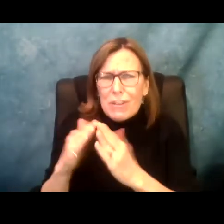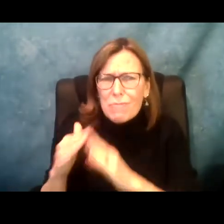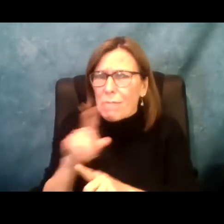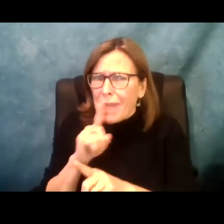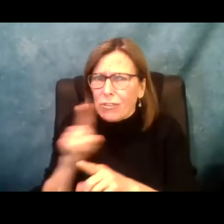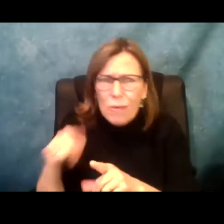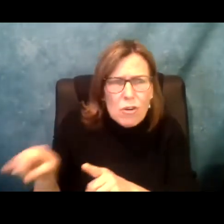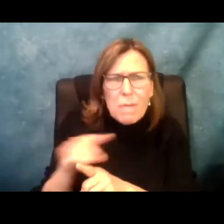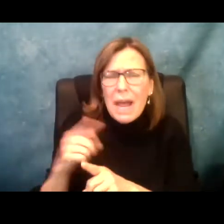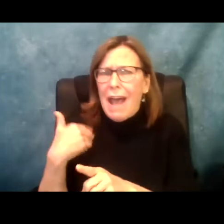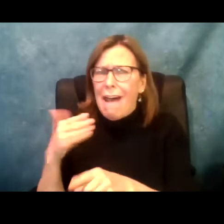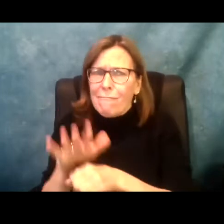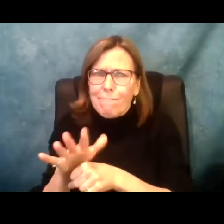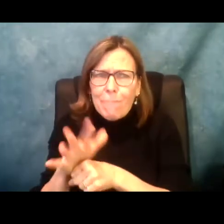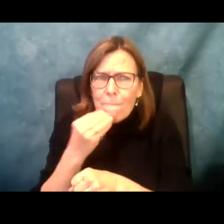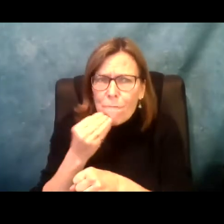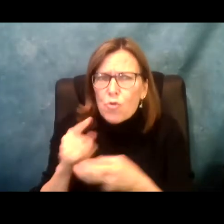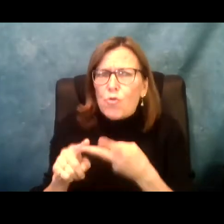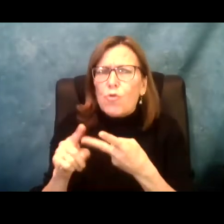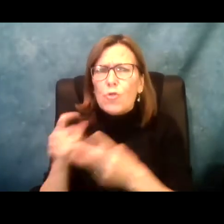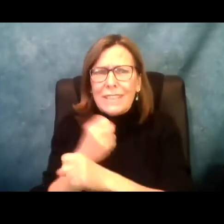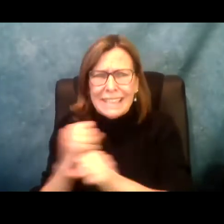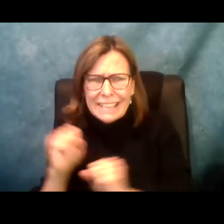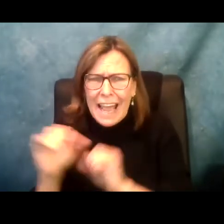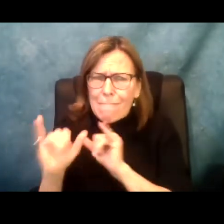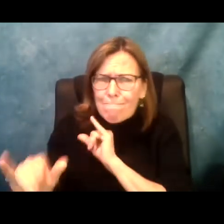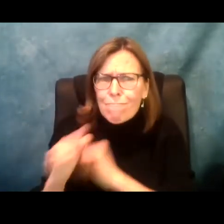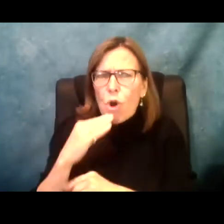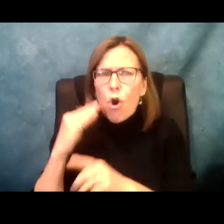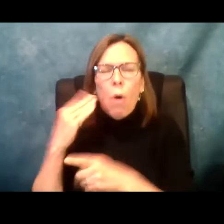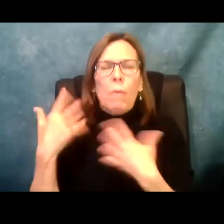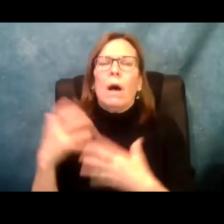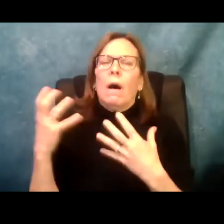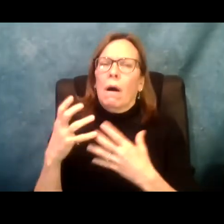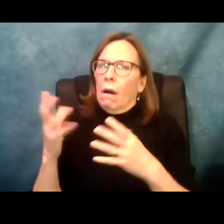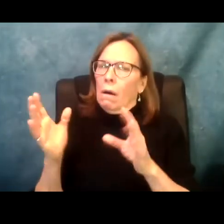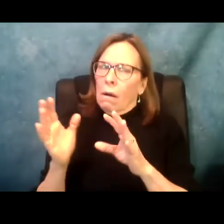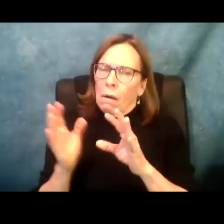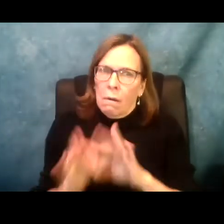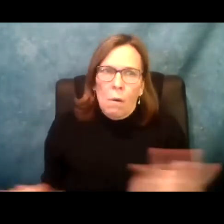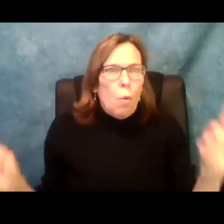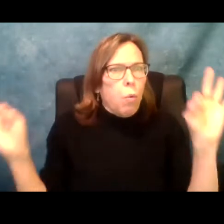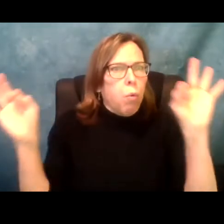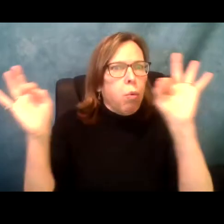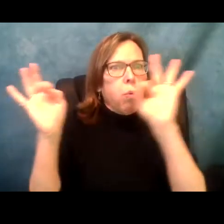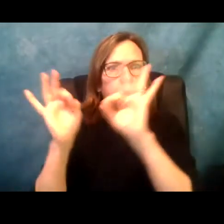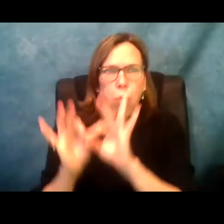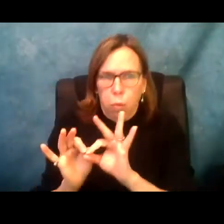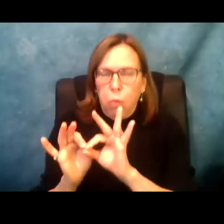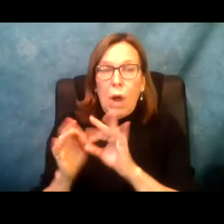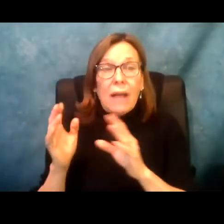taken care of people in this community and made sure that they had food and they were safe at